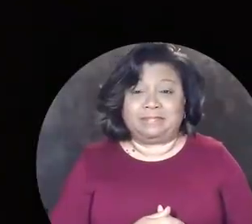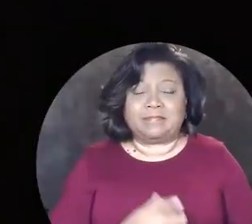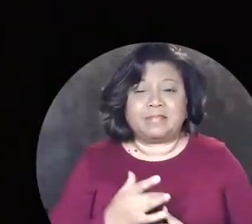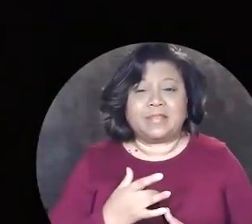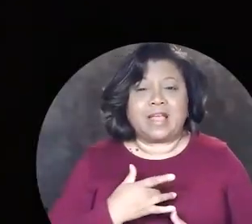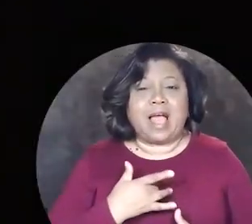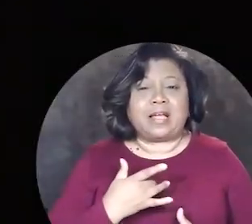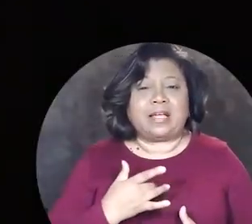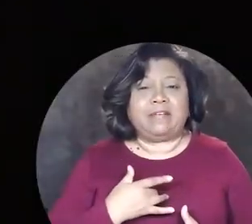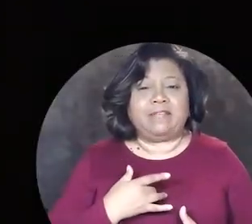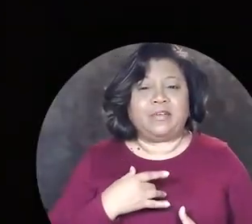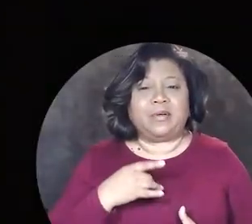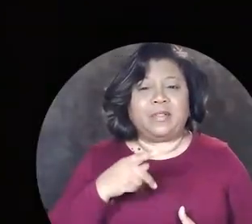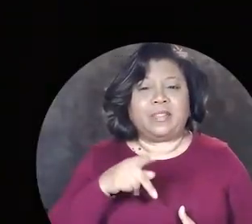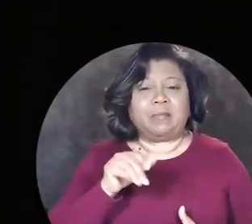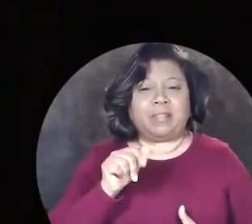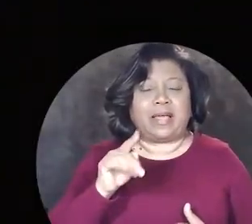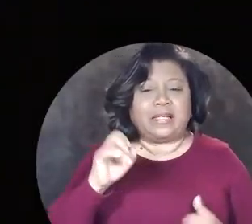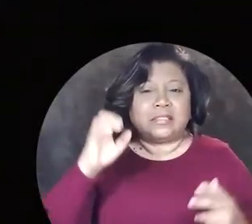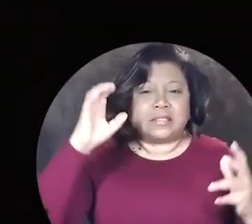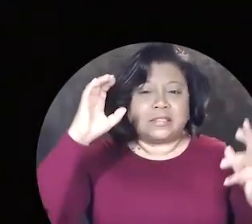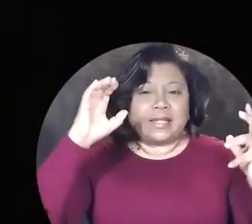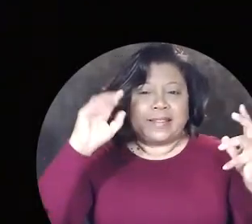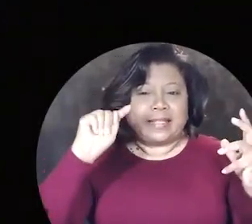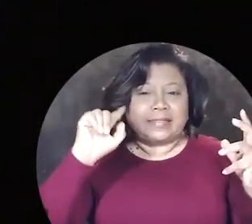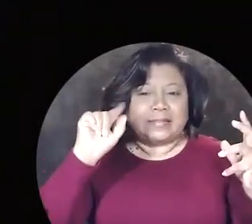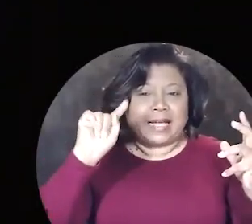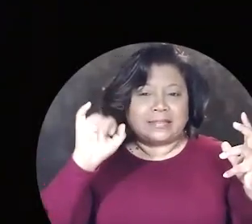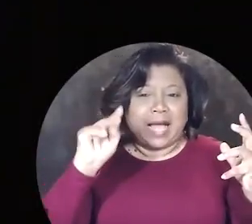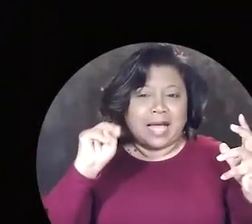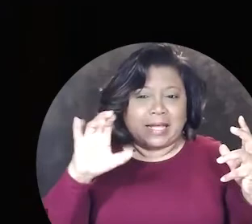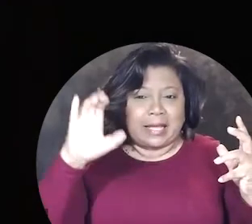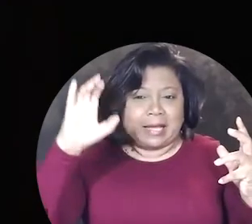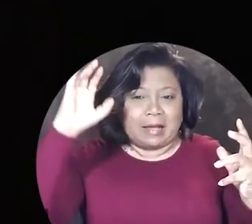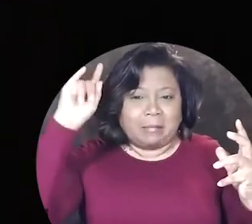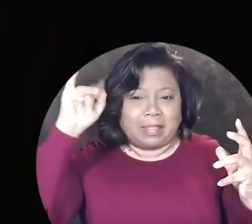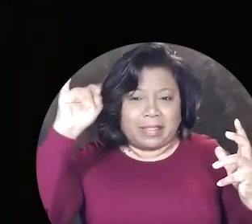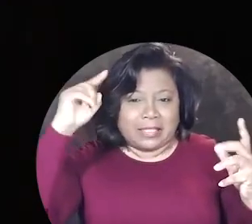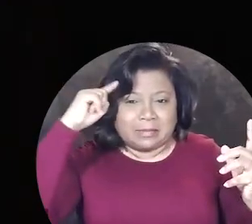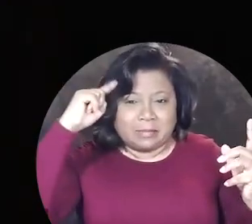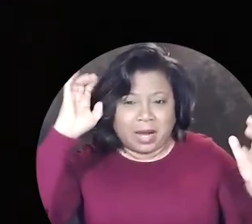[spoken on stage] "I can feel the plates, the tectonic plates in my brain shift"